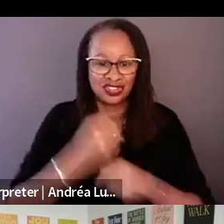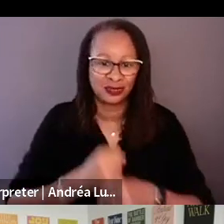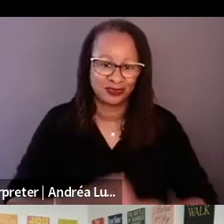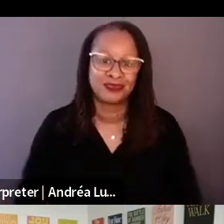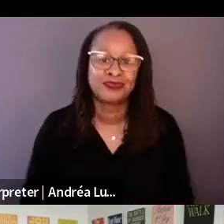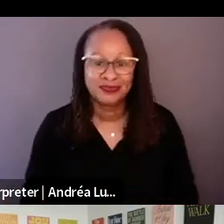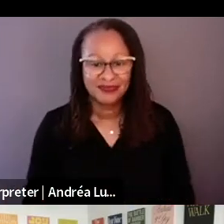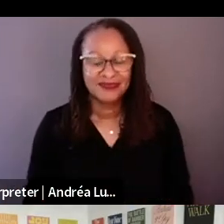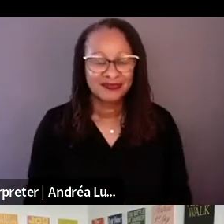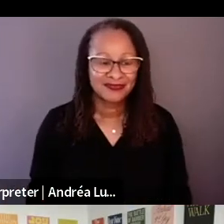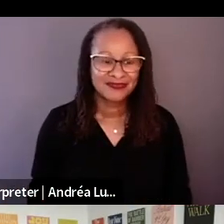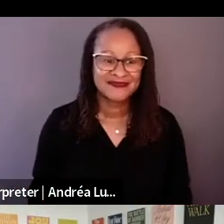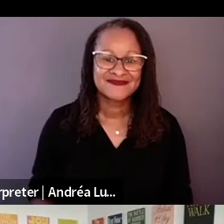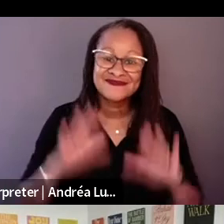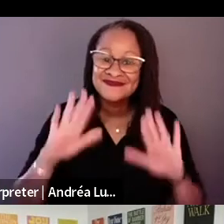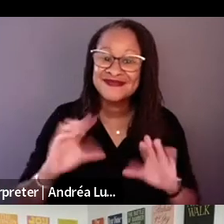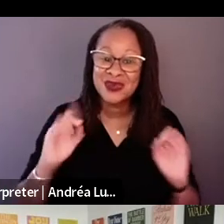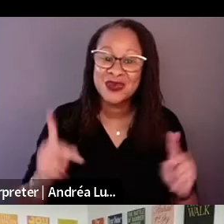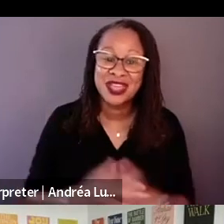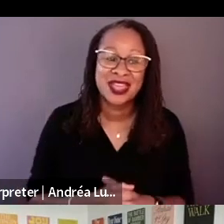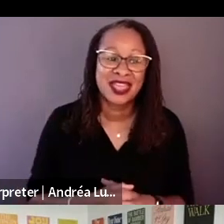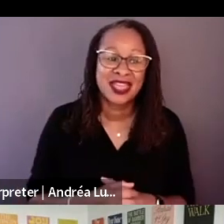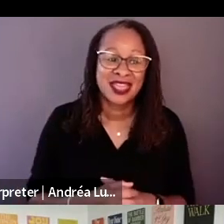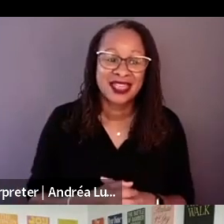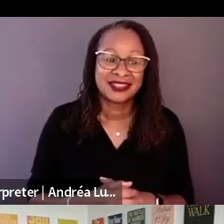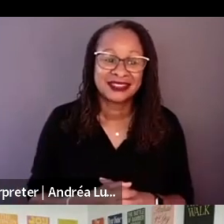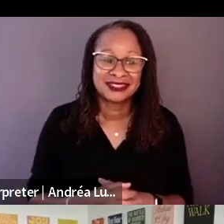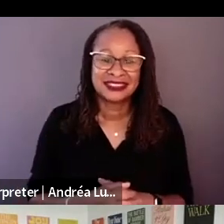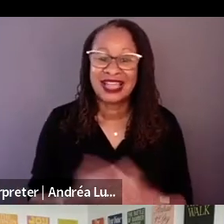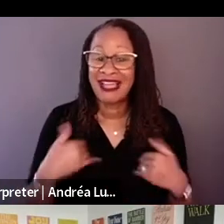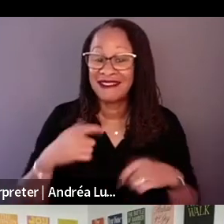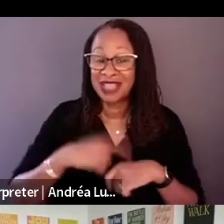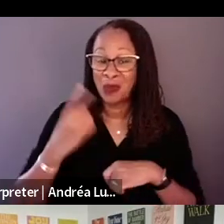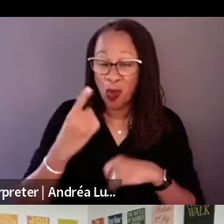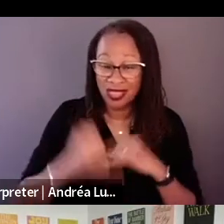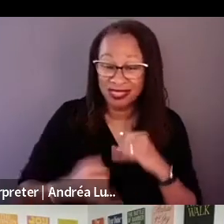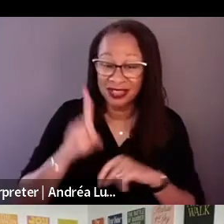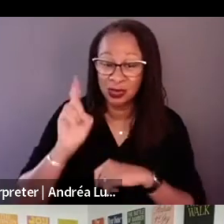Well, I only have time for one last question, and I have to ask about the footage that did not make it into the film.